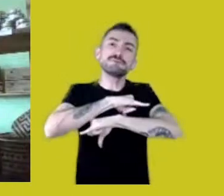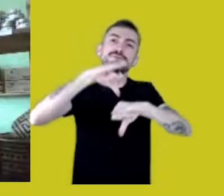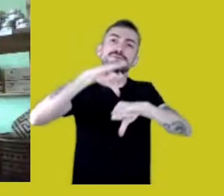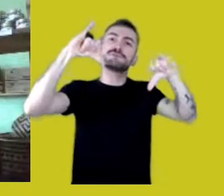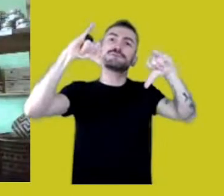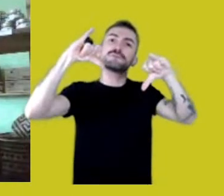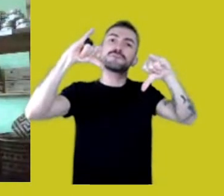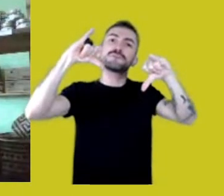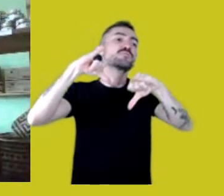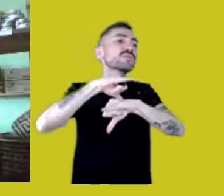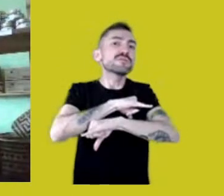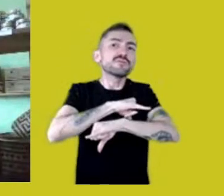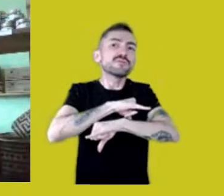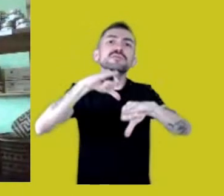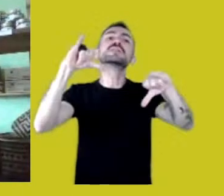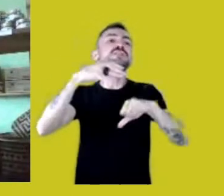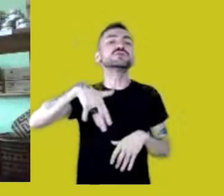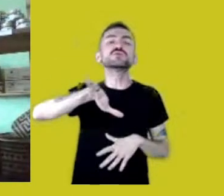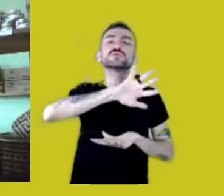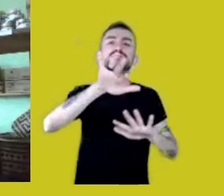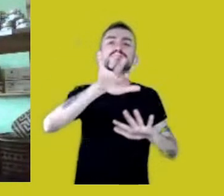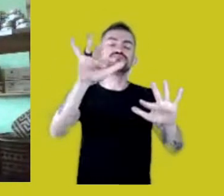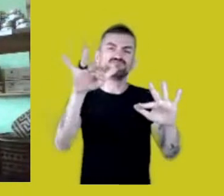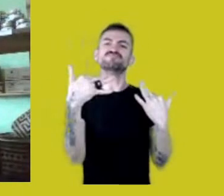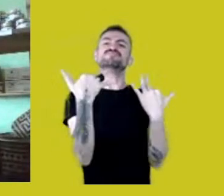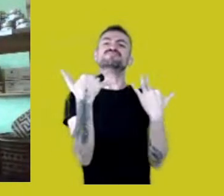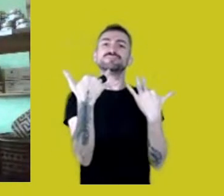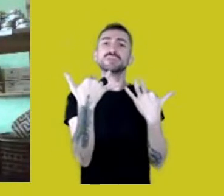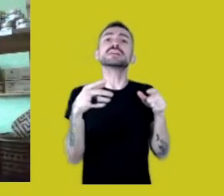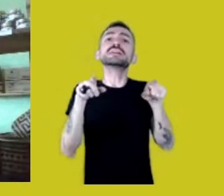to make our knowledge